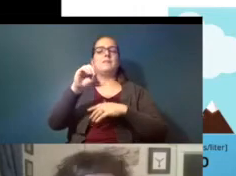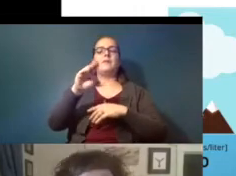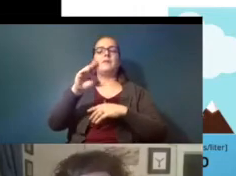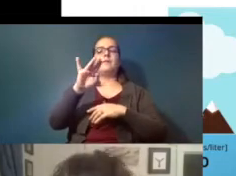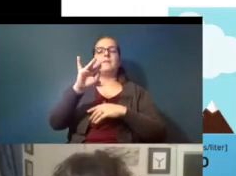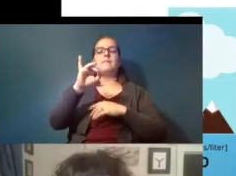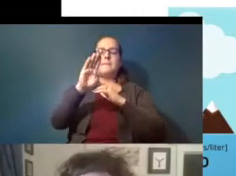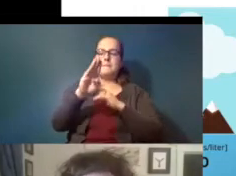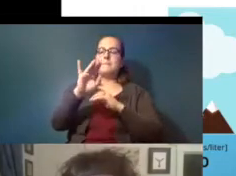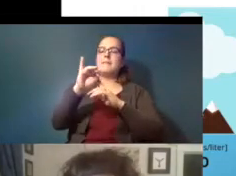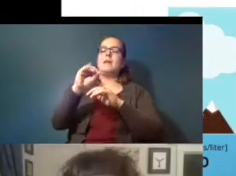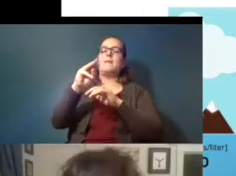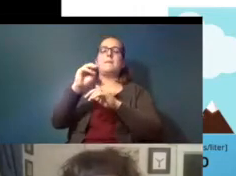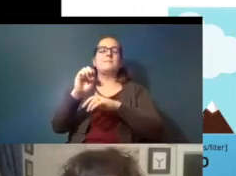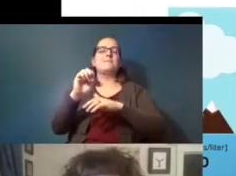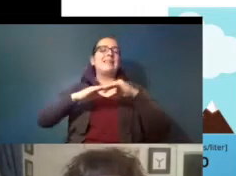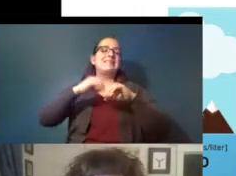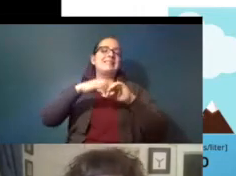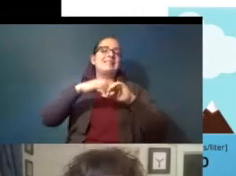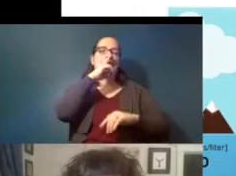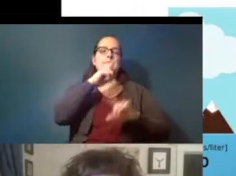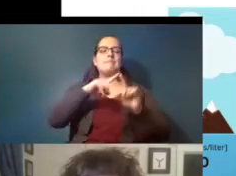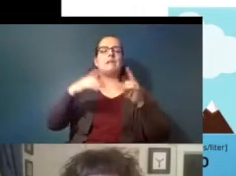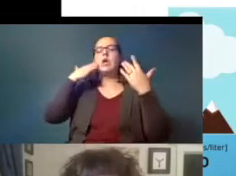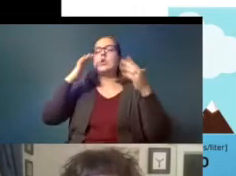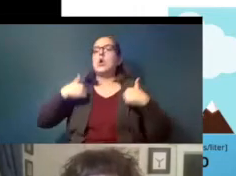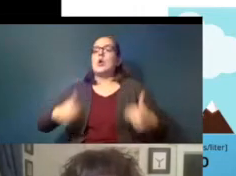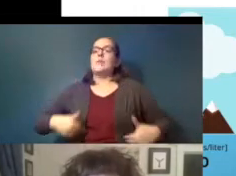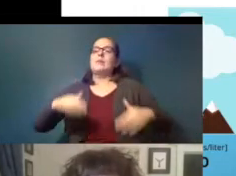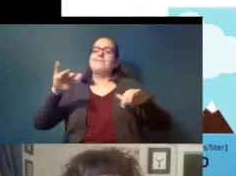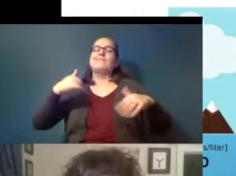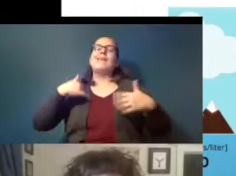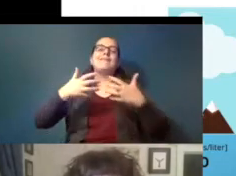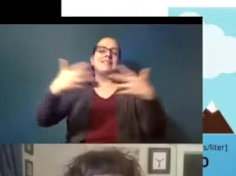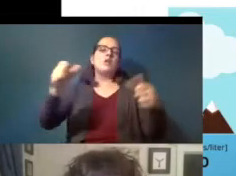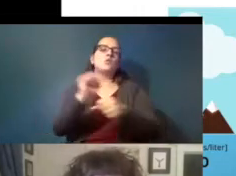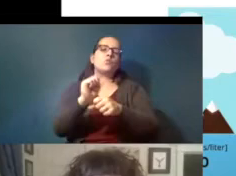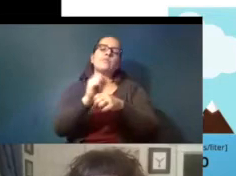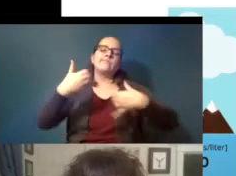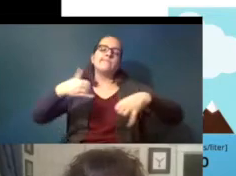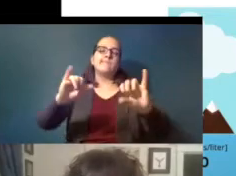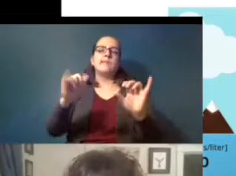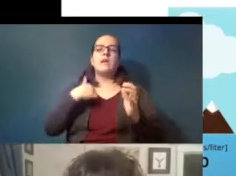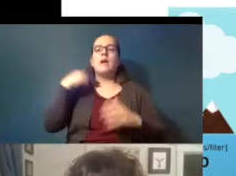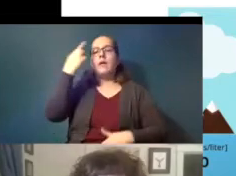but we don't know about humans yet so there's a lot of work to do i realize that's not a probably